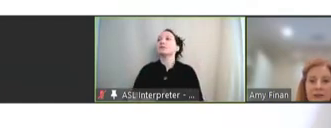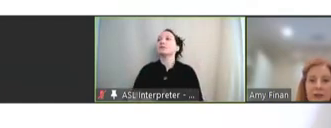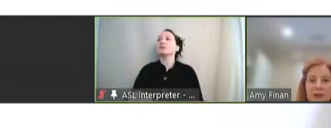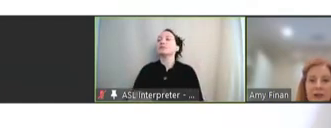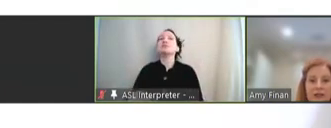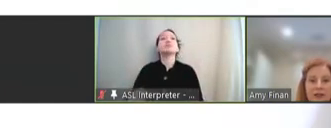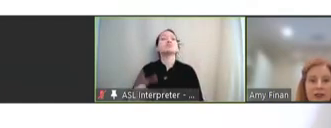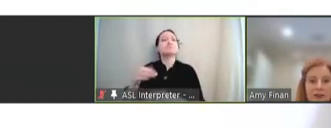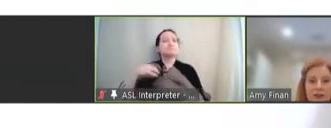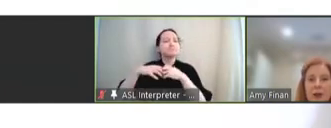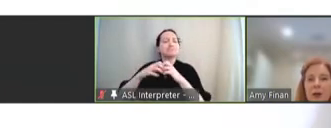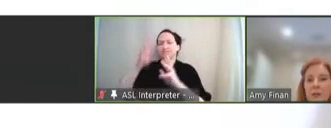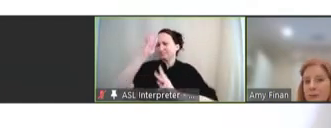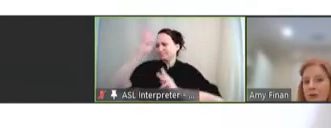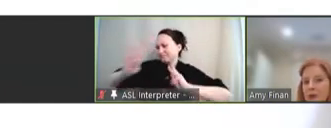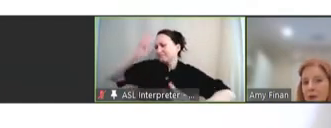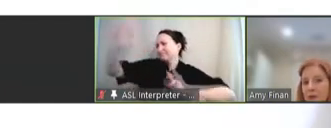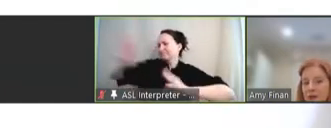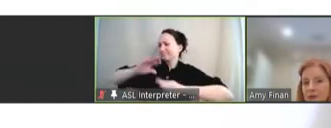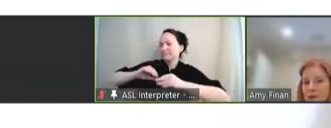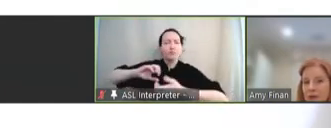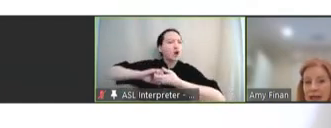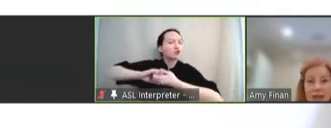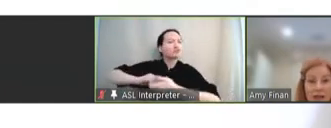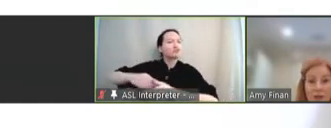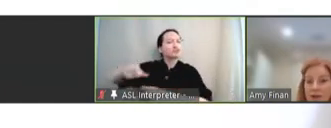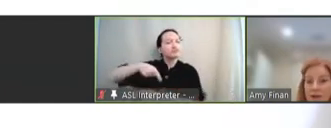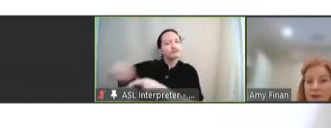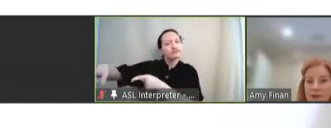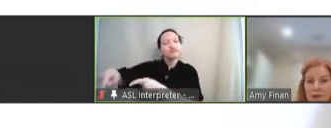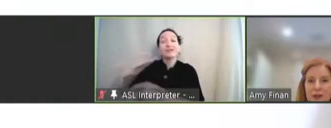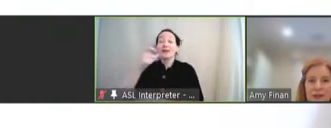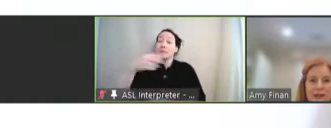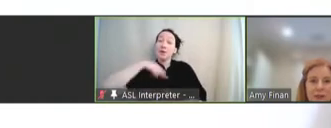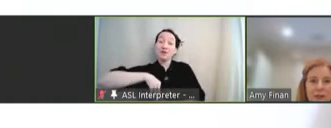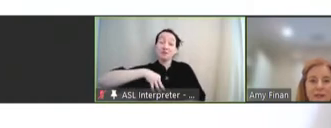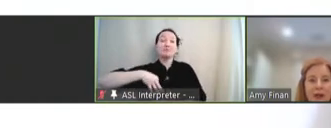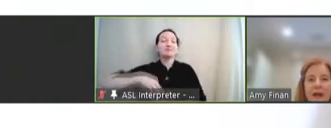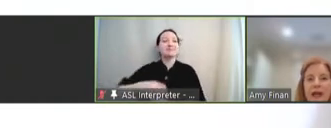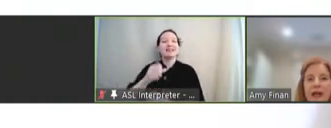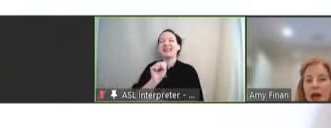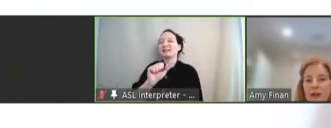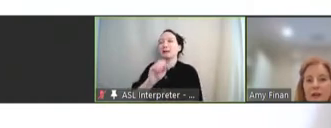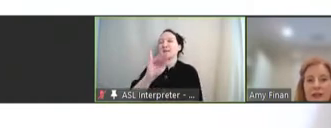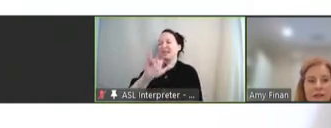spurring innovations by partnering with industry and nonprofits, including Sabin. And under these